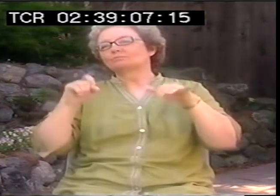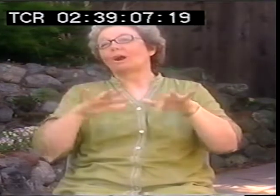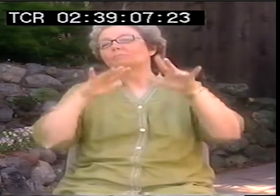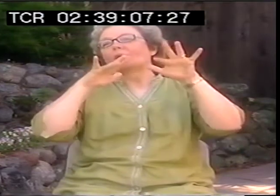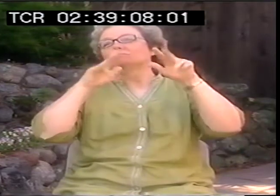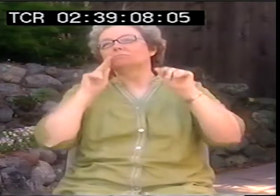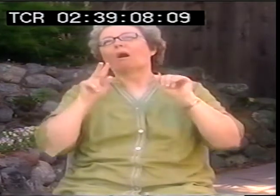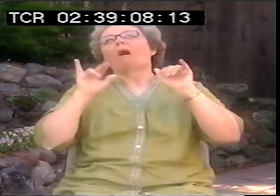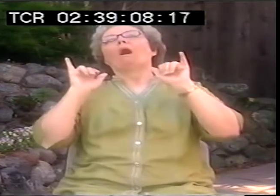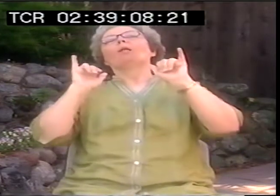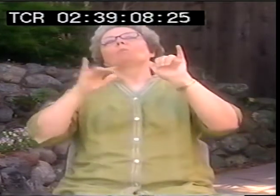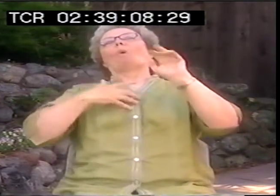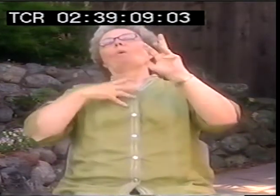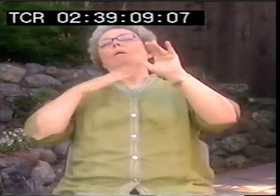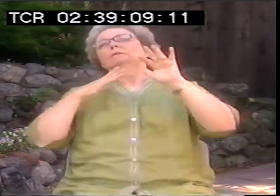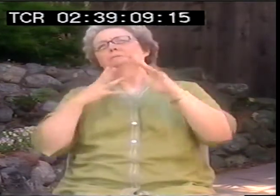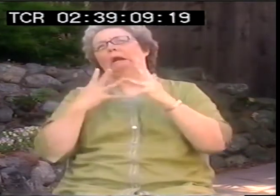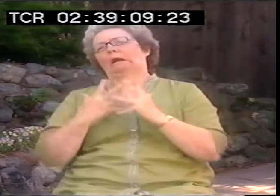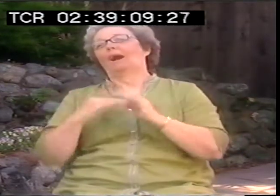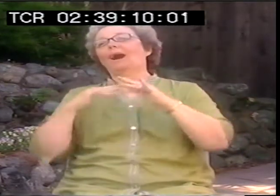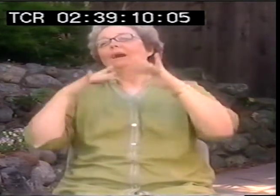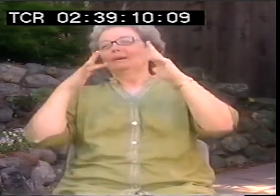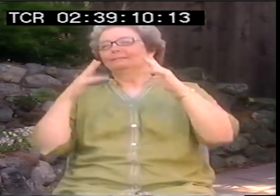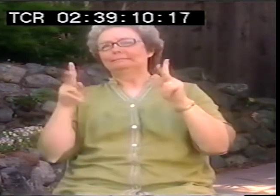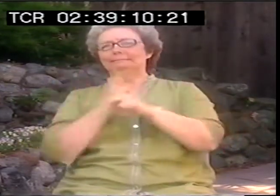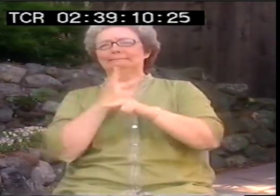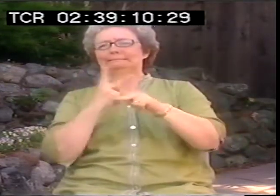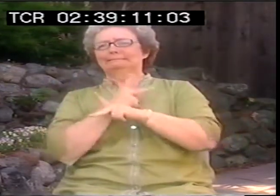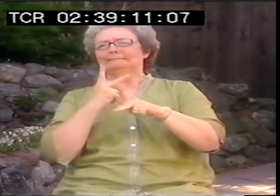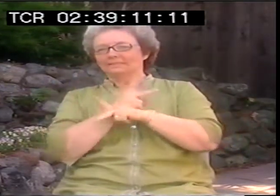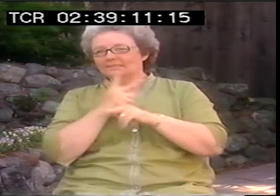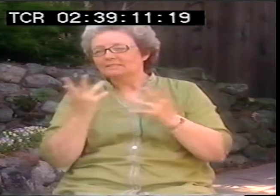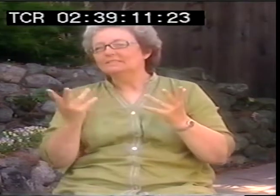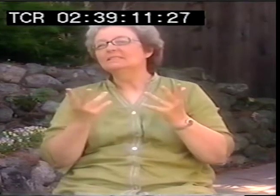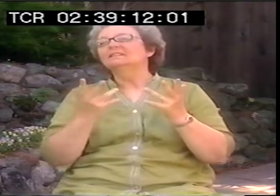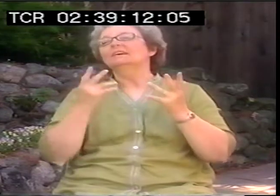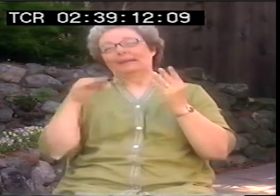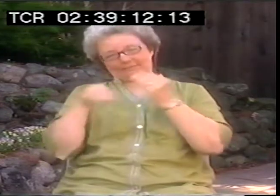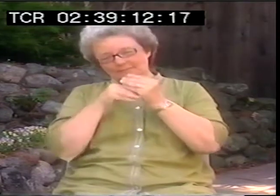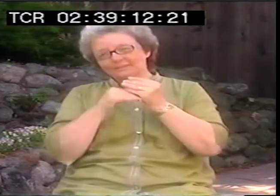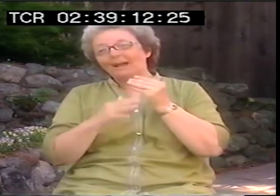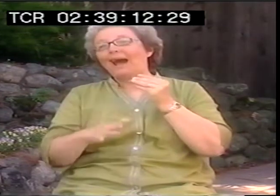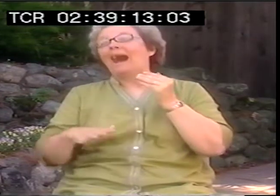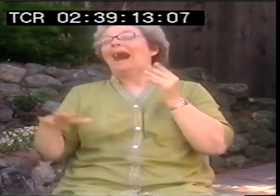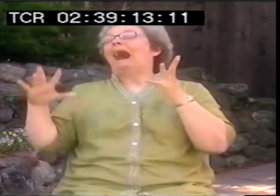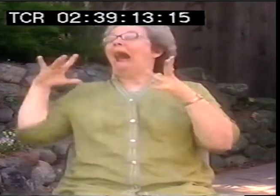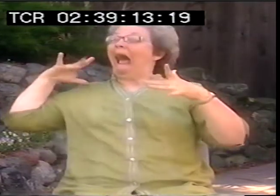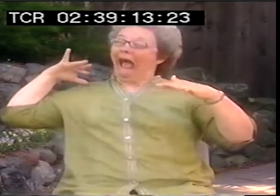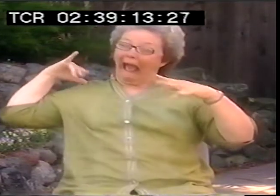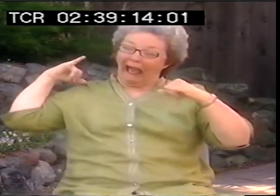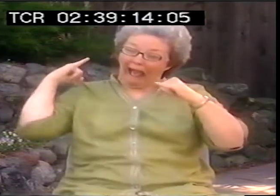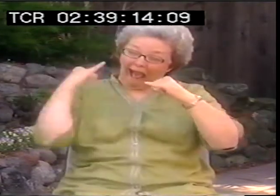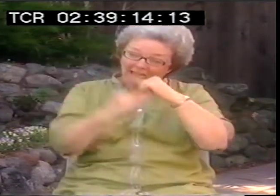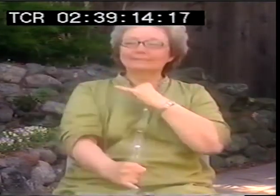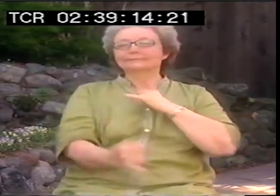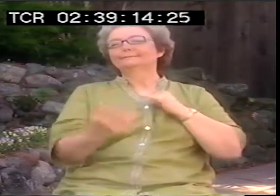Have emotive music that would lead people's emotions. You know, and that could add that.